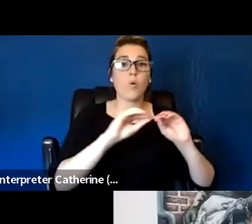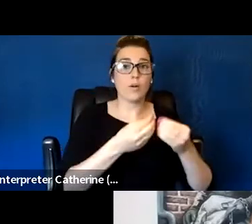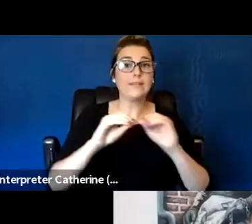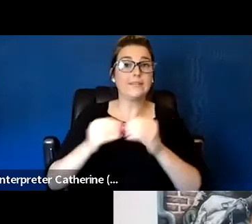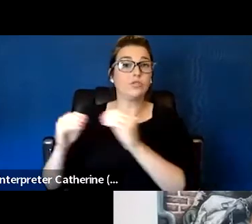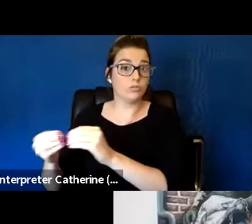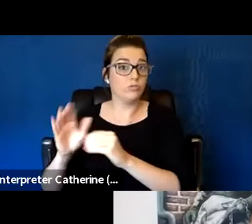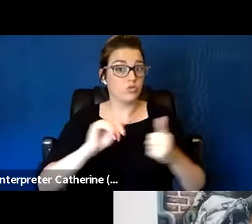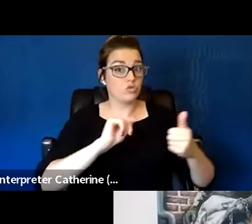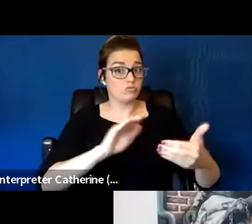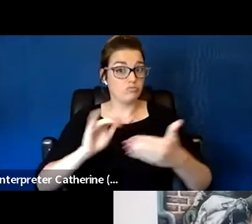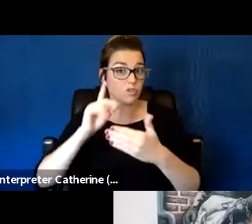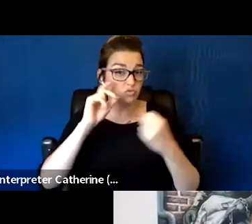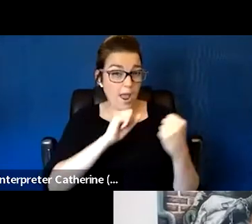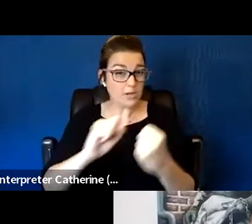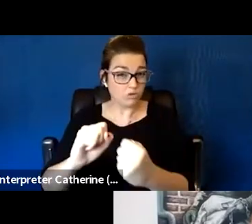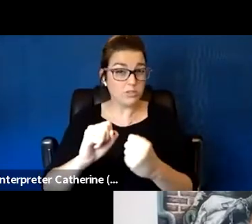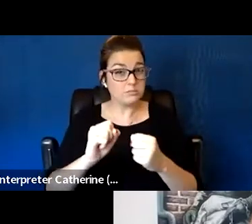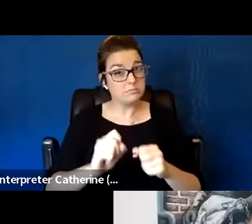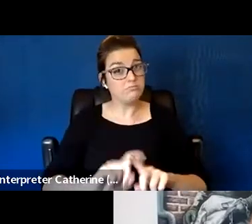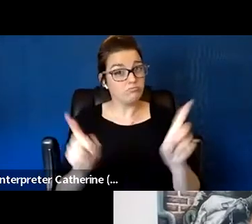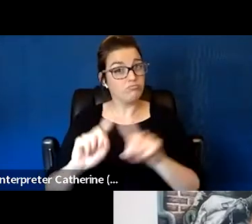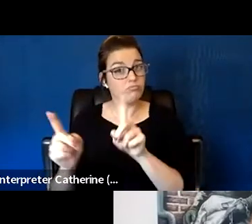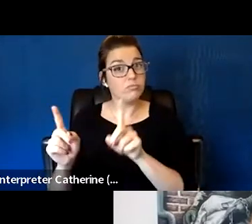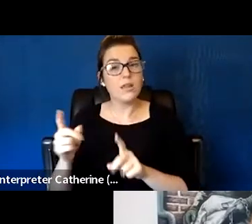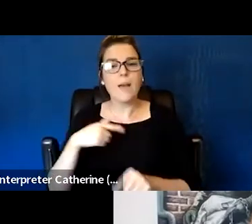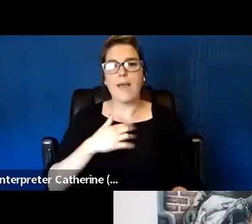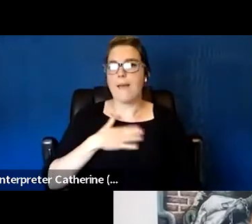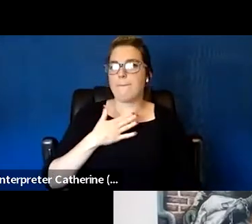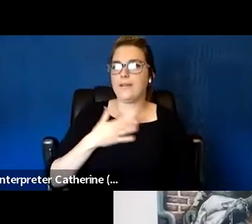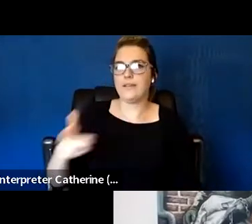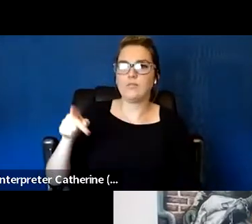In particular, I'm glad you had mentioned the Vulnerability Index,